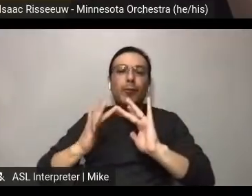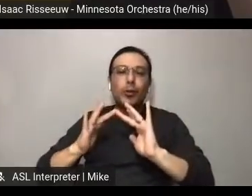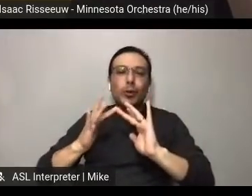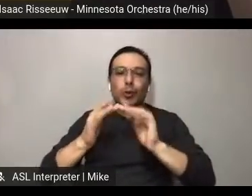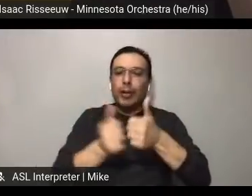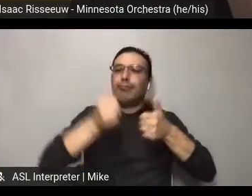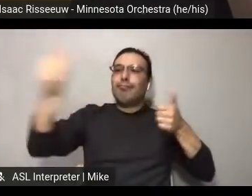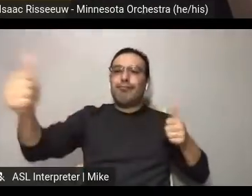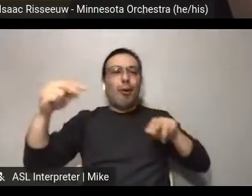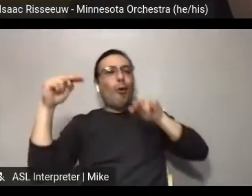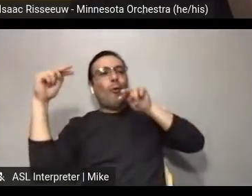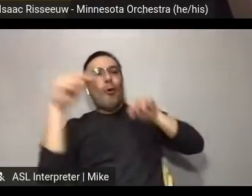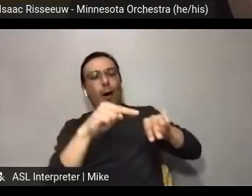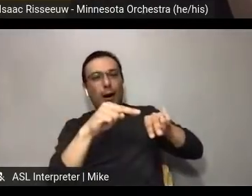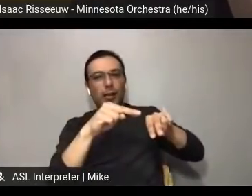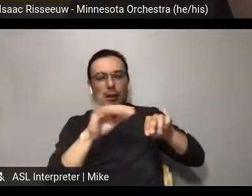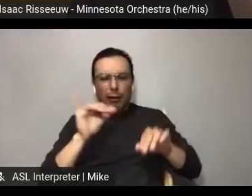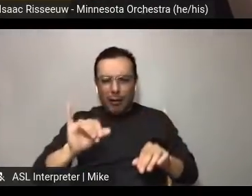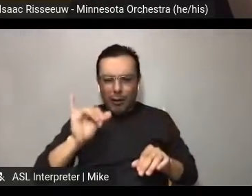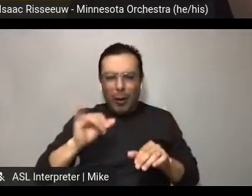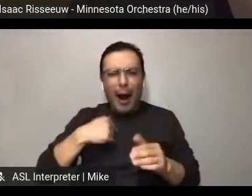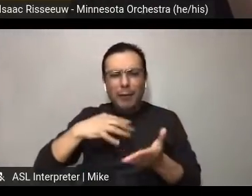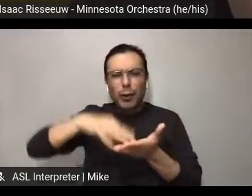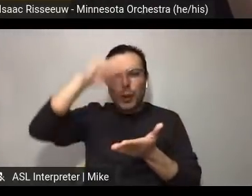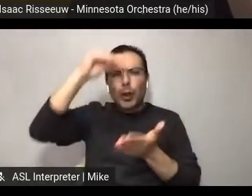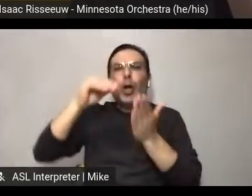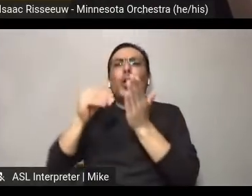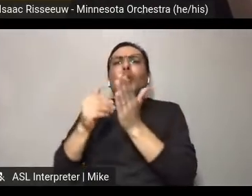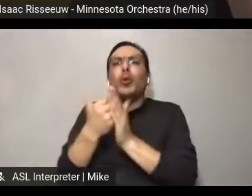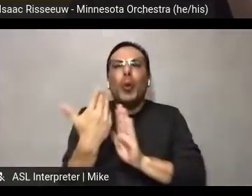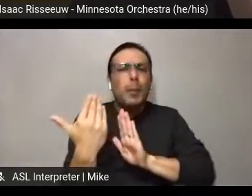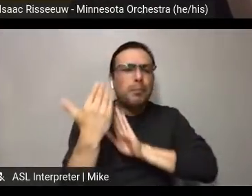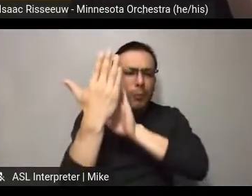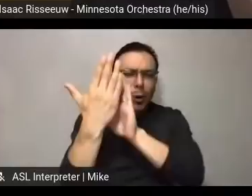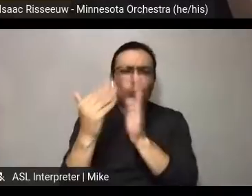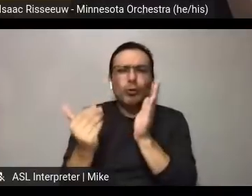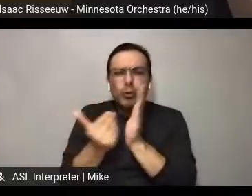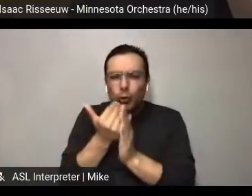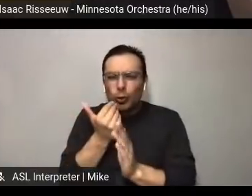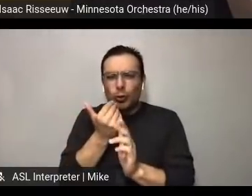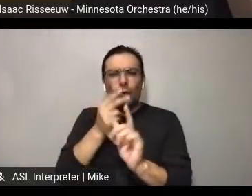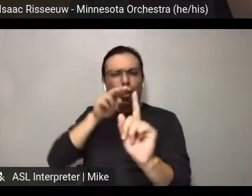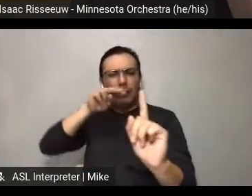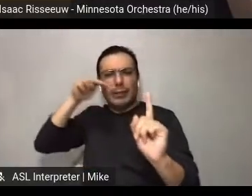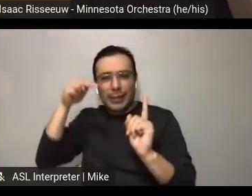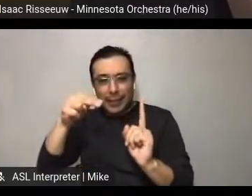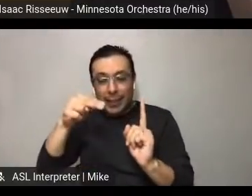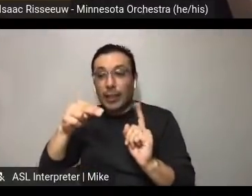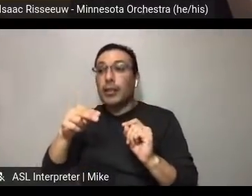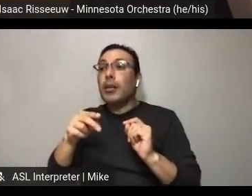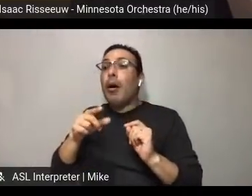across the Metro. So it was learning new vocabulary, but at the same time it was bringing people with different specialties together to create something.